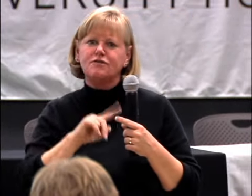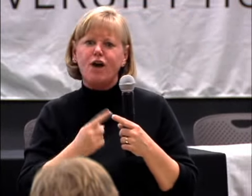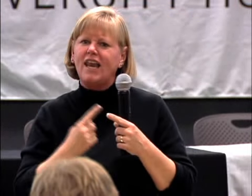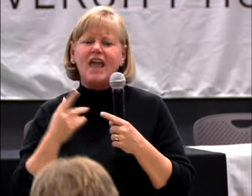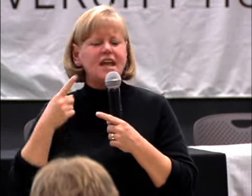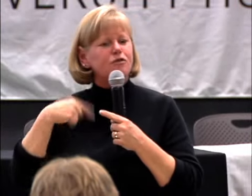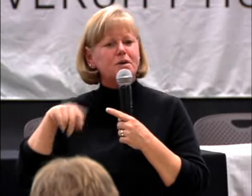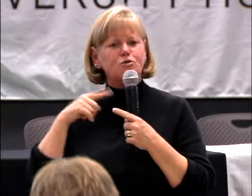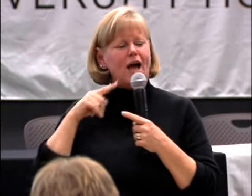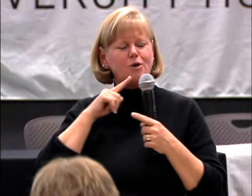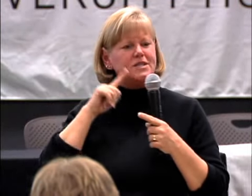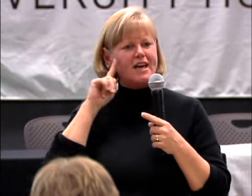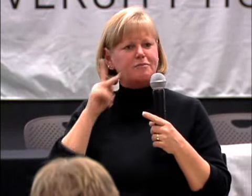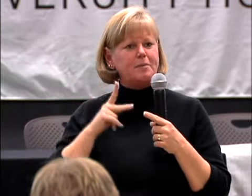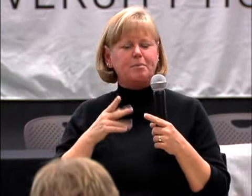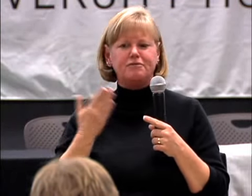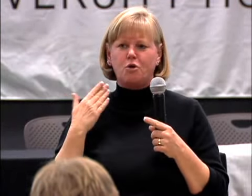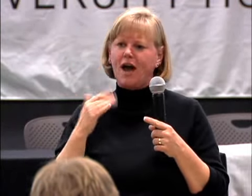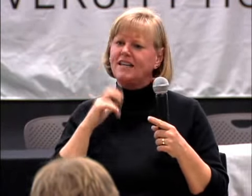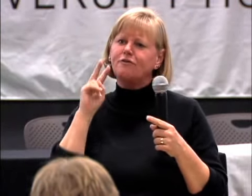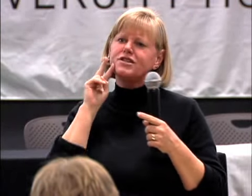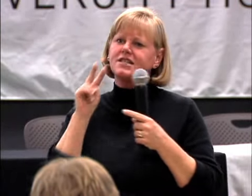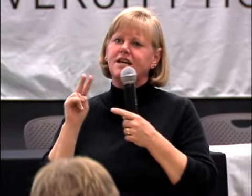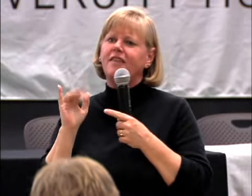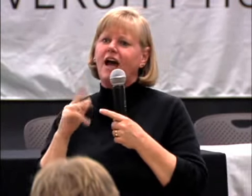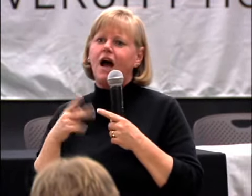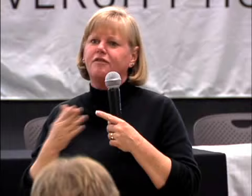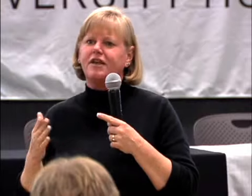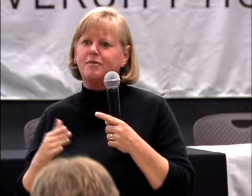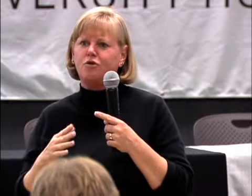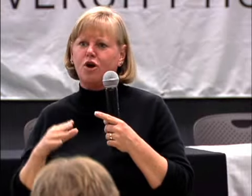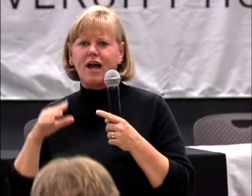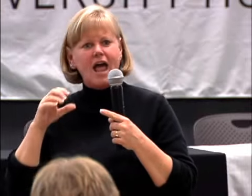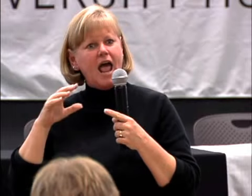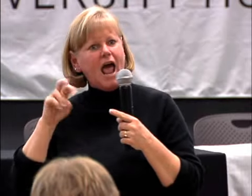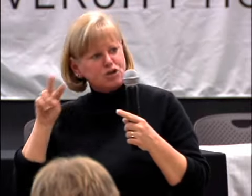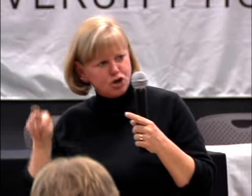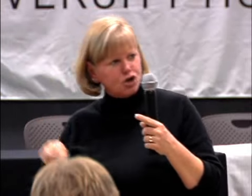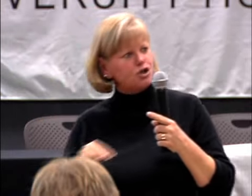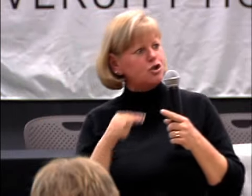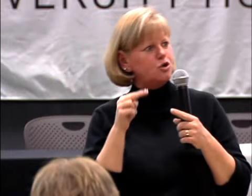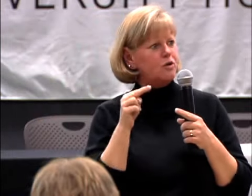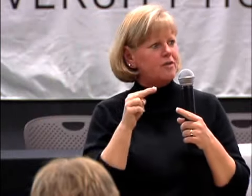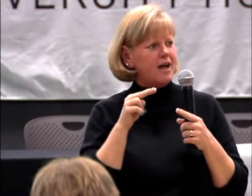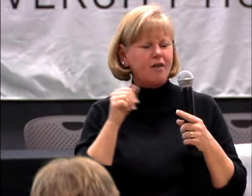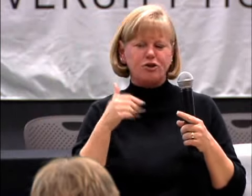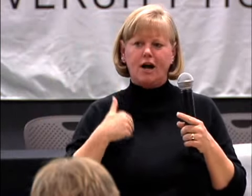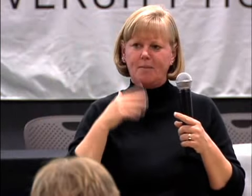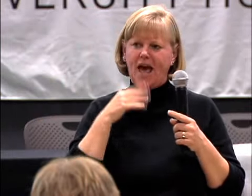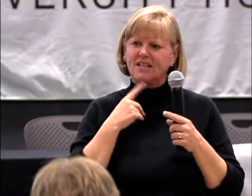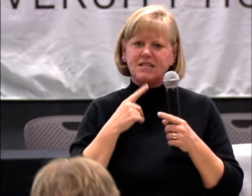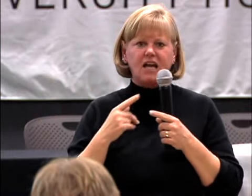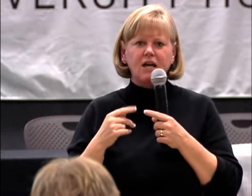FRIEND WHO HAD NEVER SEEN THAT KIND OF THING BEFORE. HE TURNED TO THE